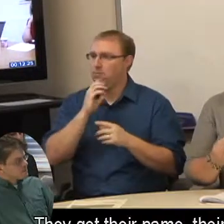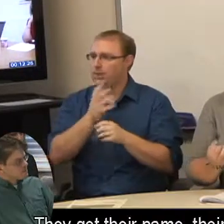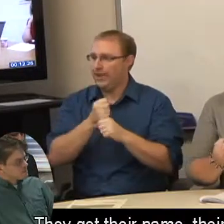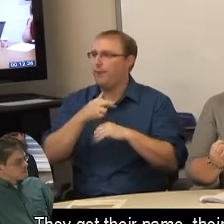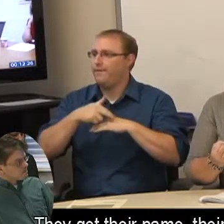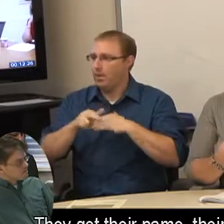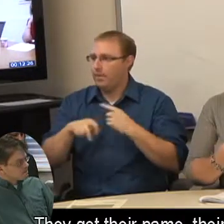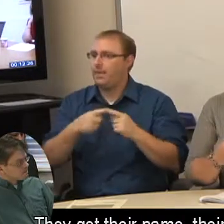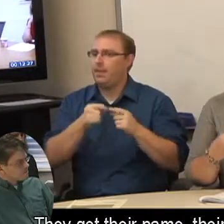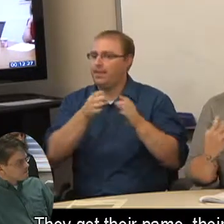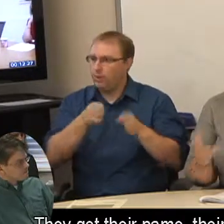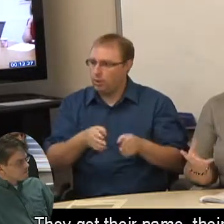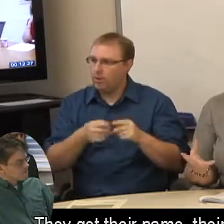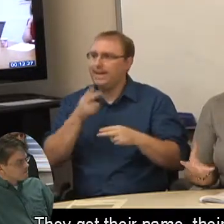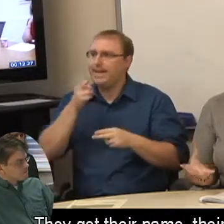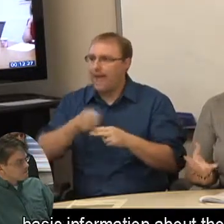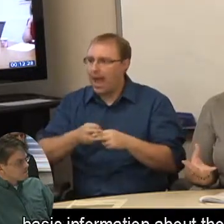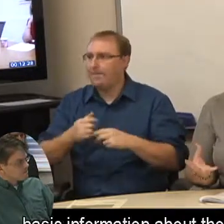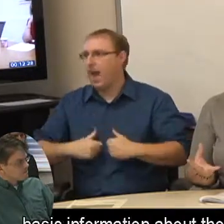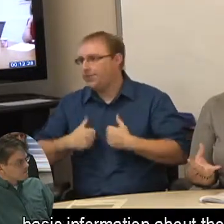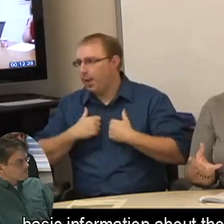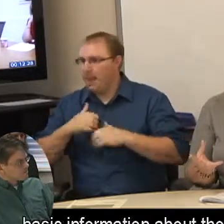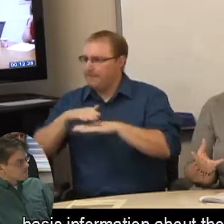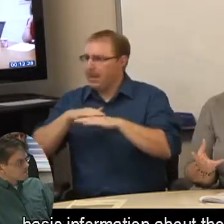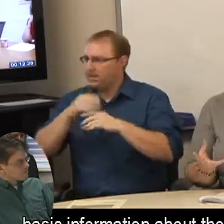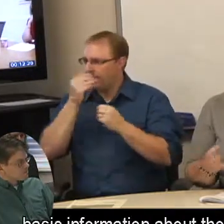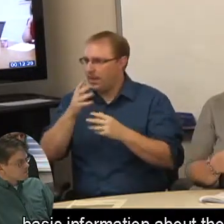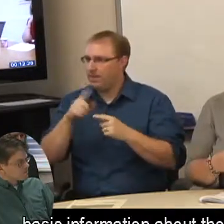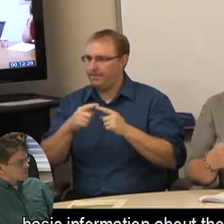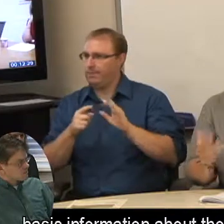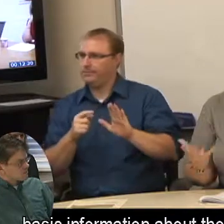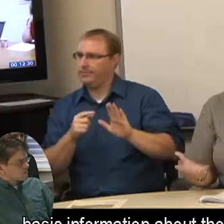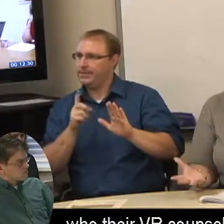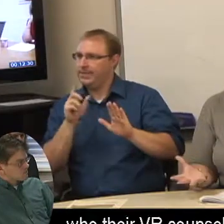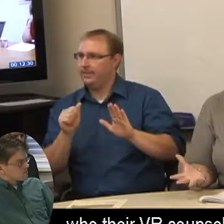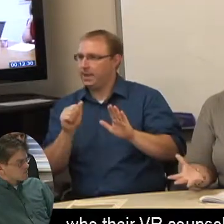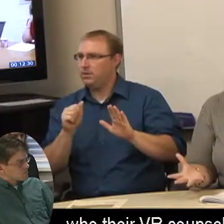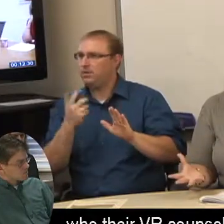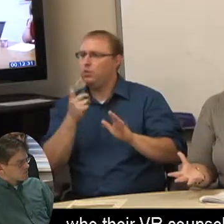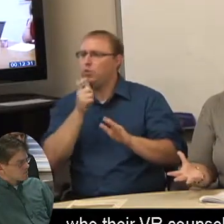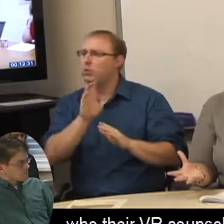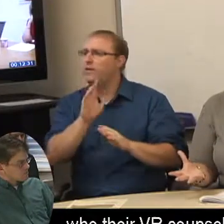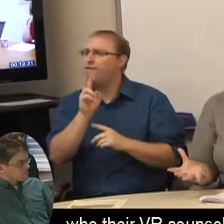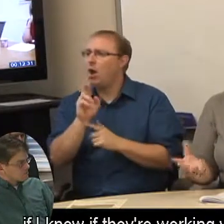They get their name, their address, basic information about their disability, who their VR counselor is,